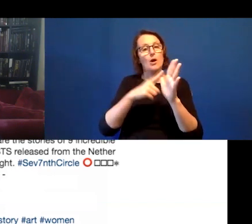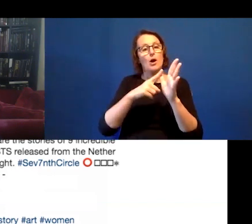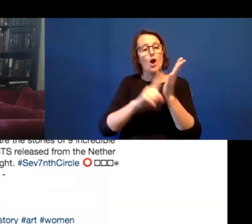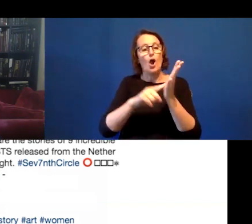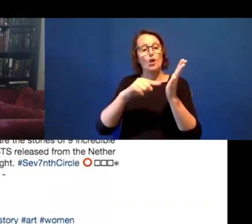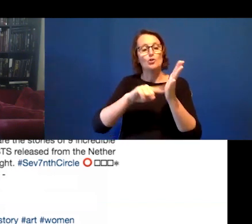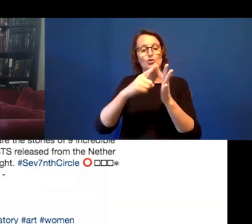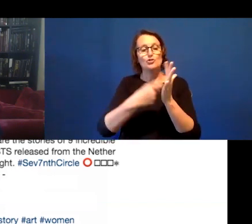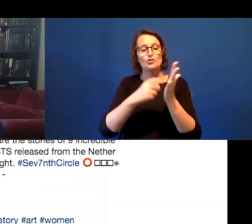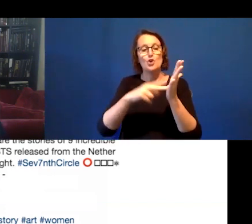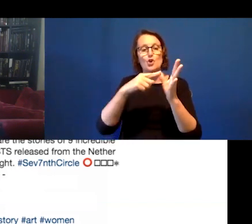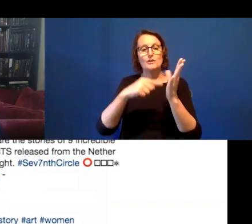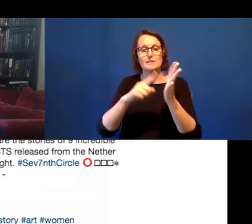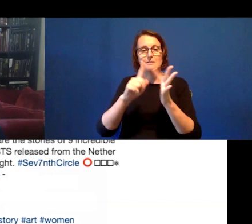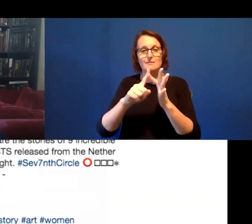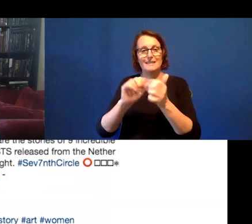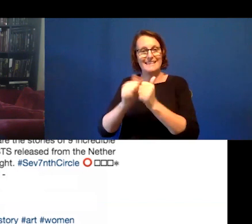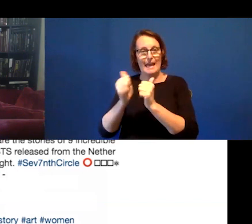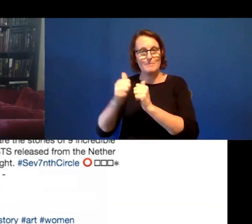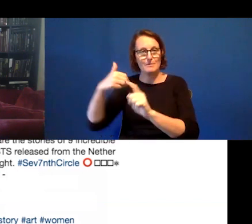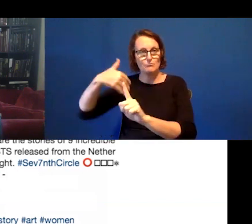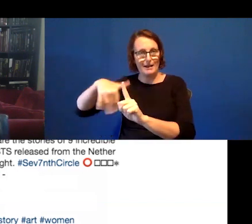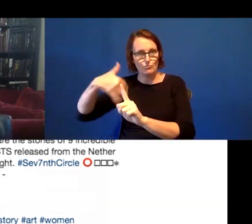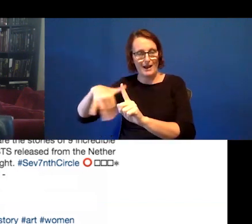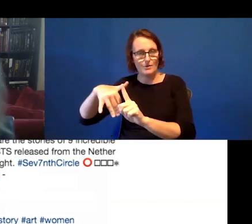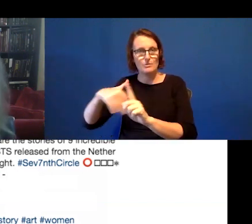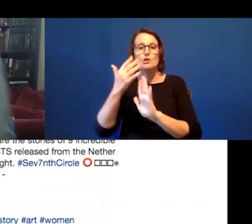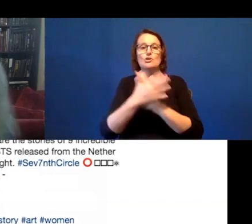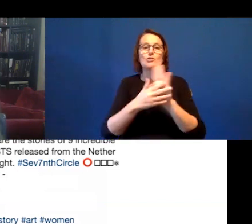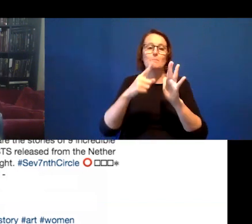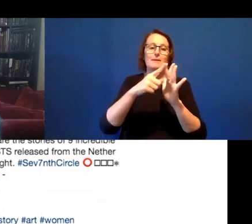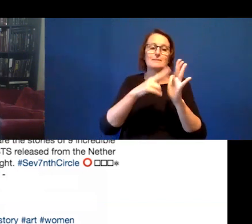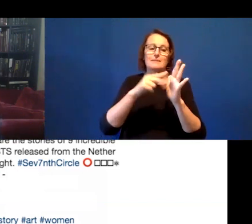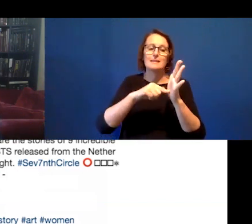augmented reality, but interactive stories experienced,000 interactive